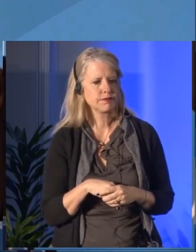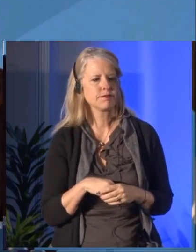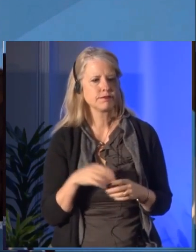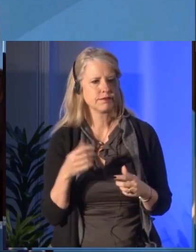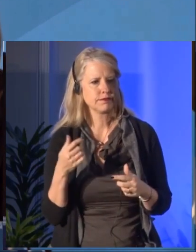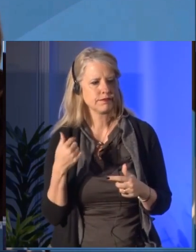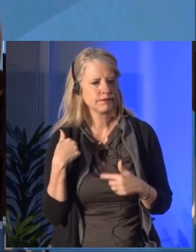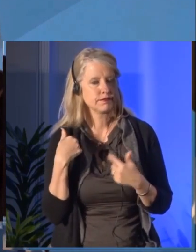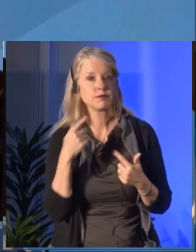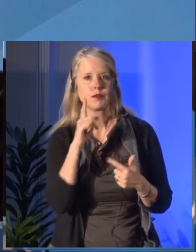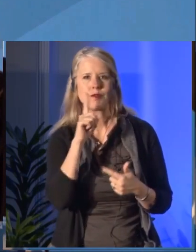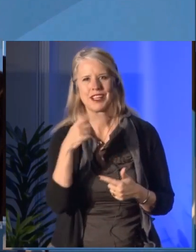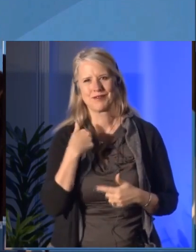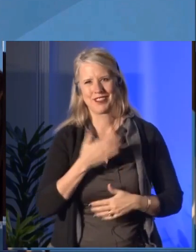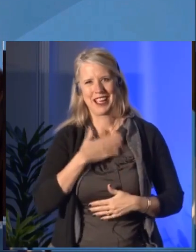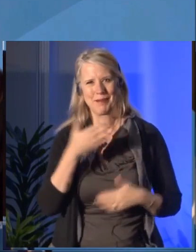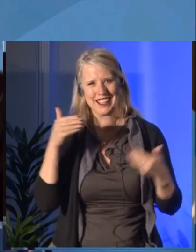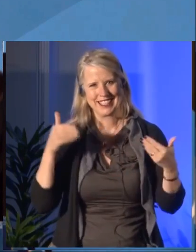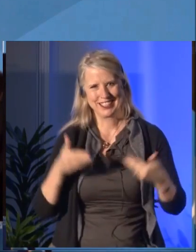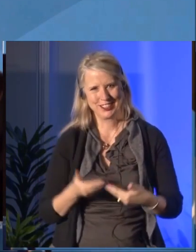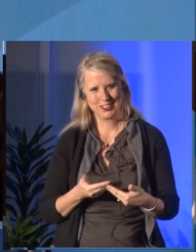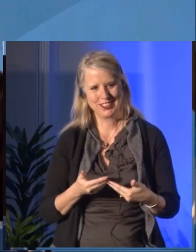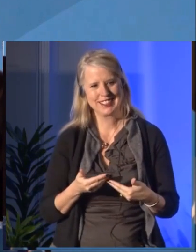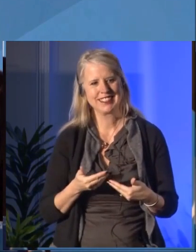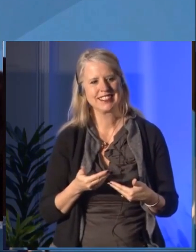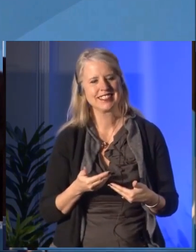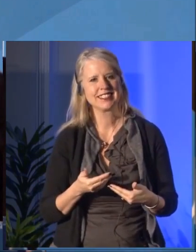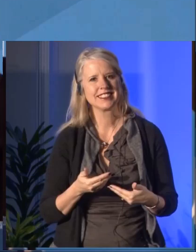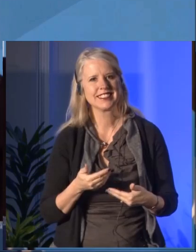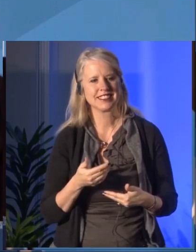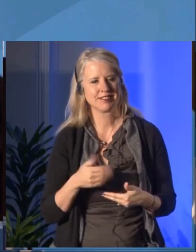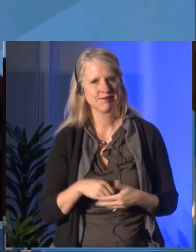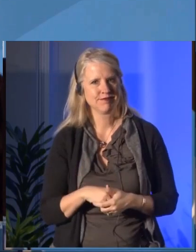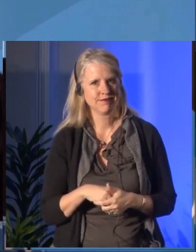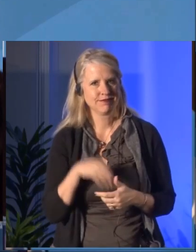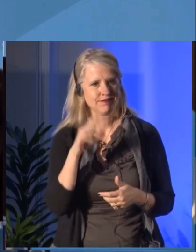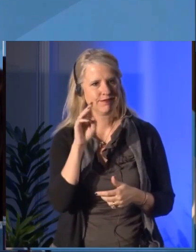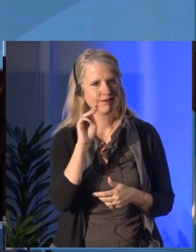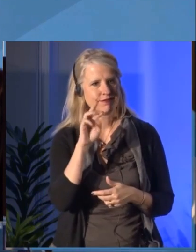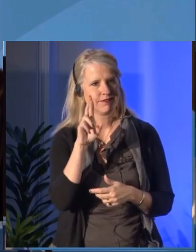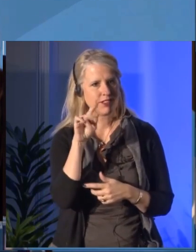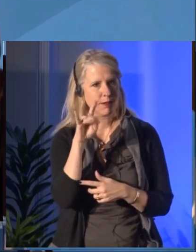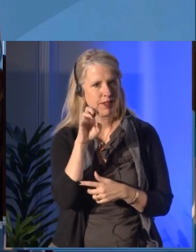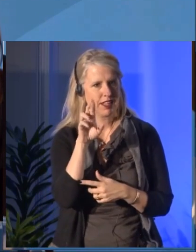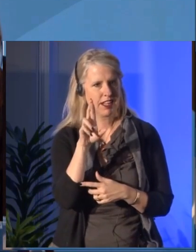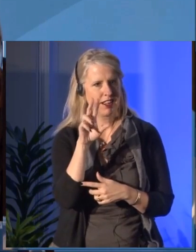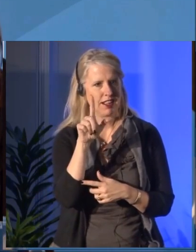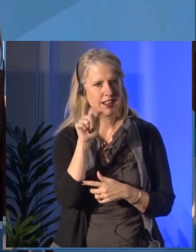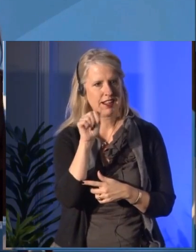He's passionate about Canadian art, is an active collector, patron, and philanthropist.